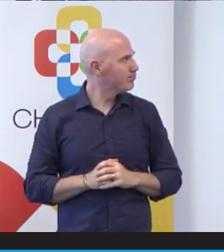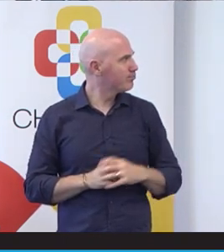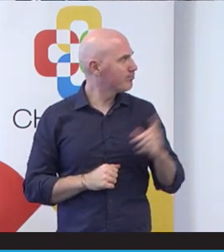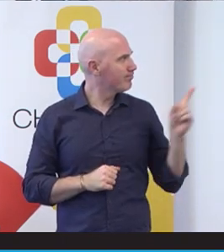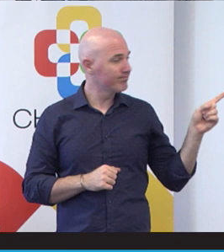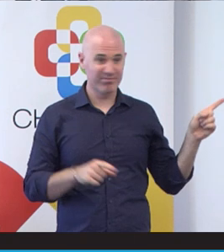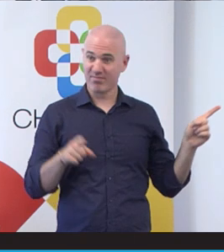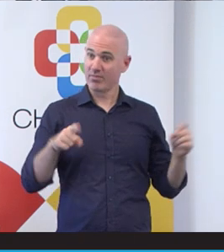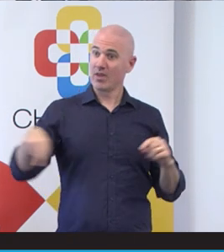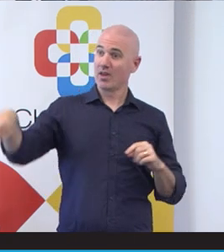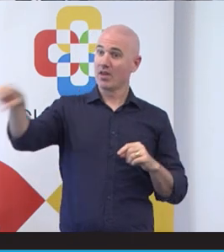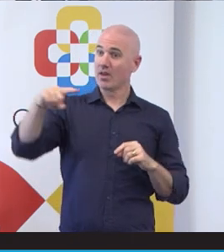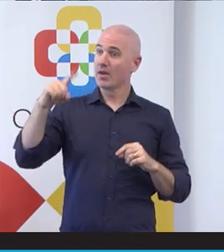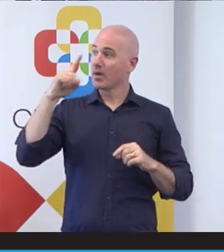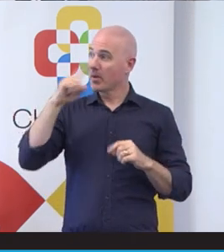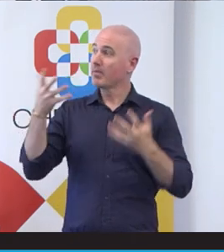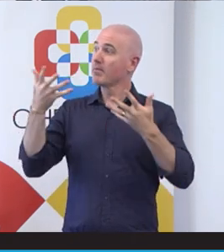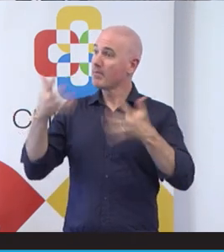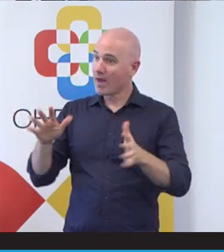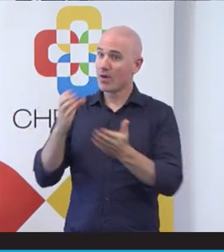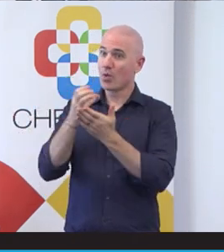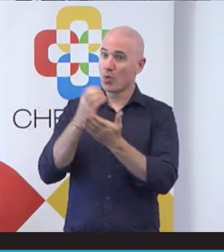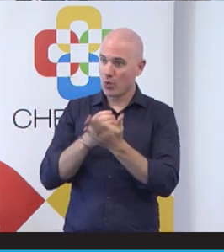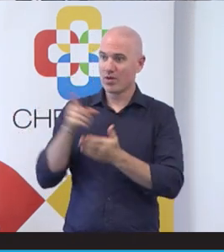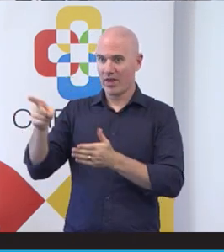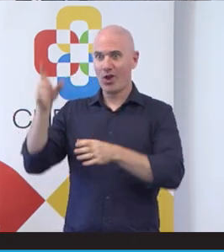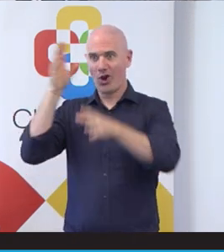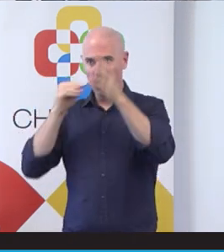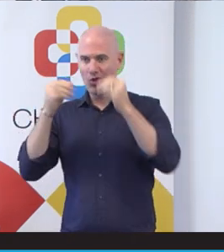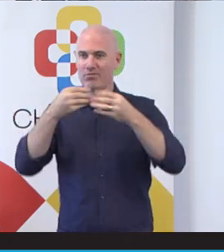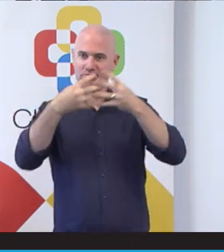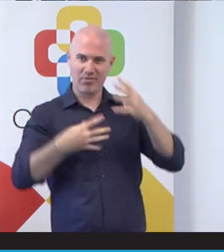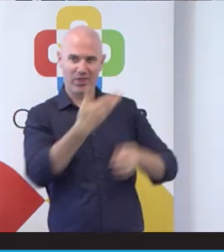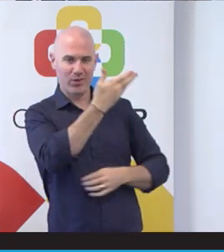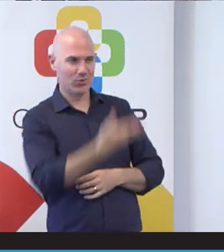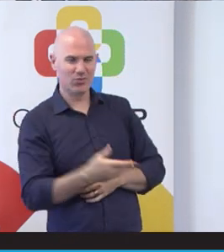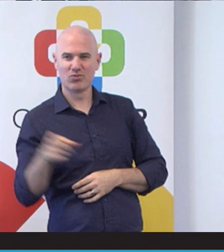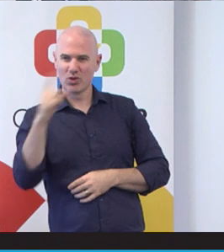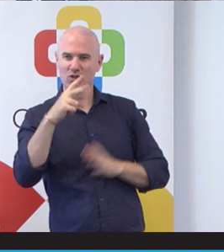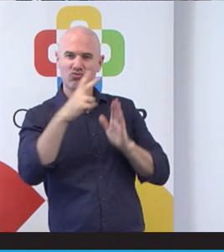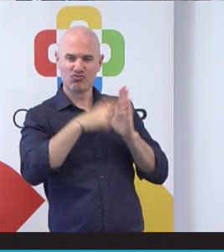so don't wait them out or just like to read them for a minute or so. But importantly,